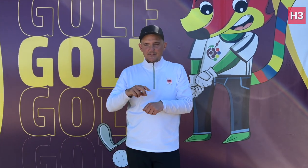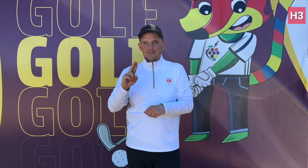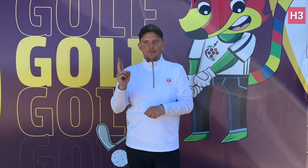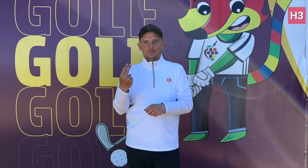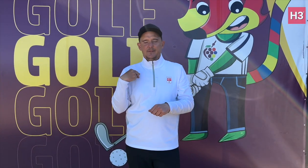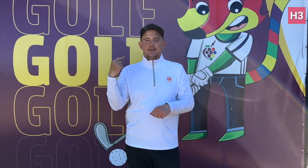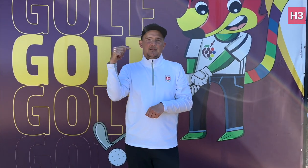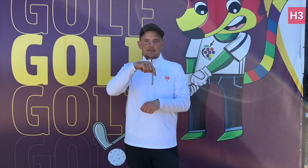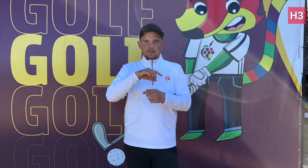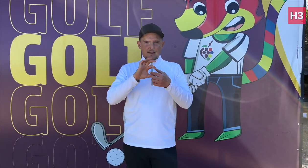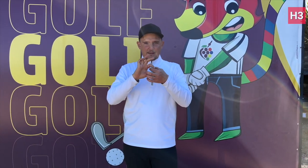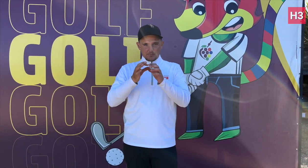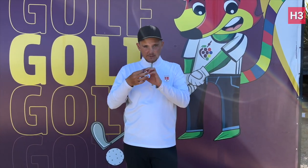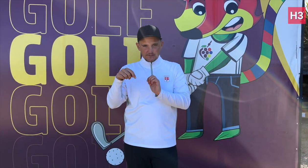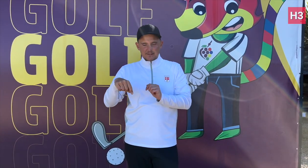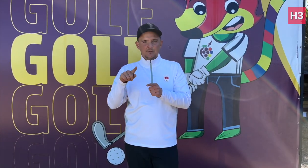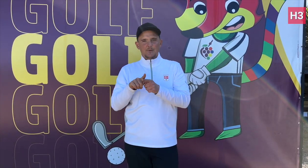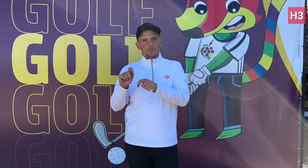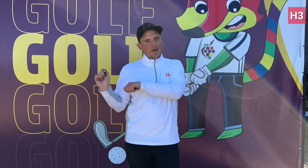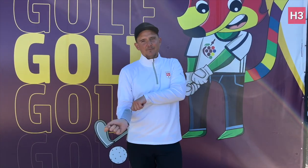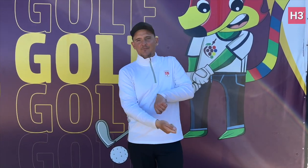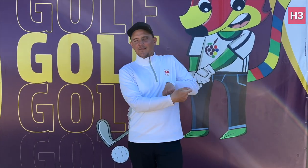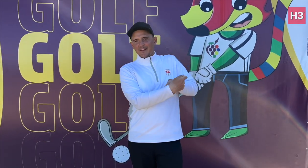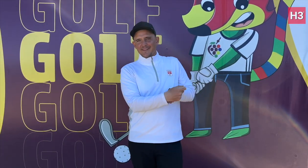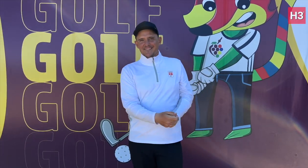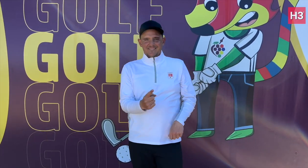This time, I decided to come here as a golf player.